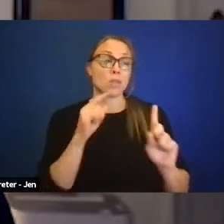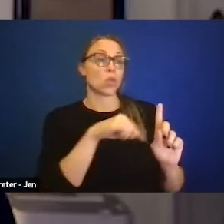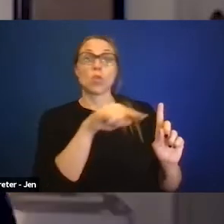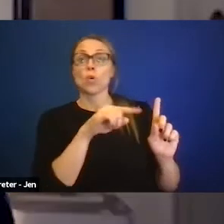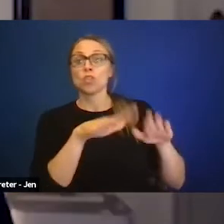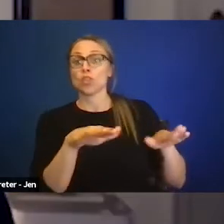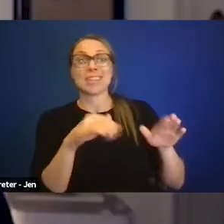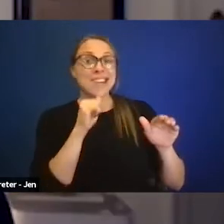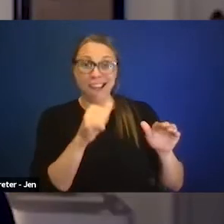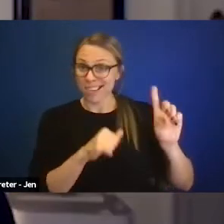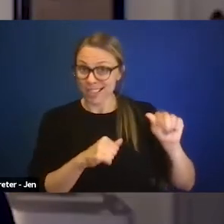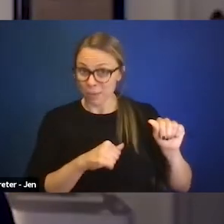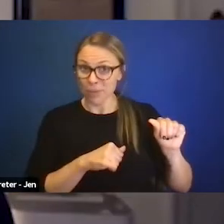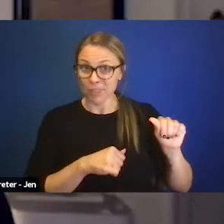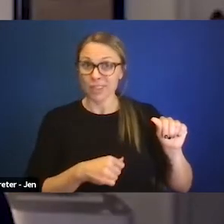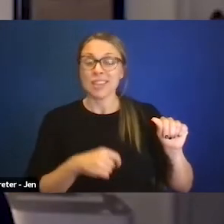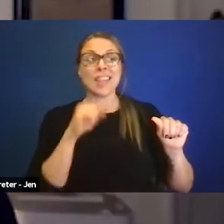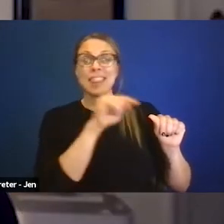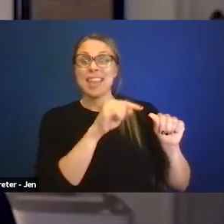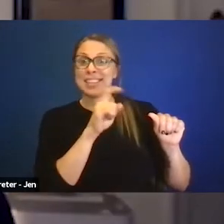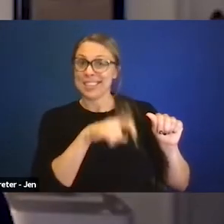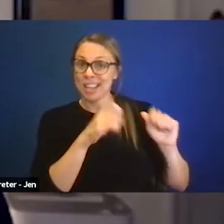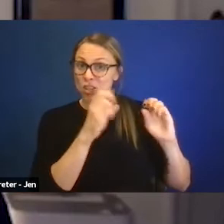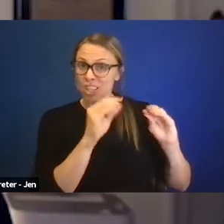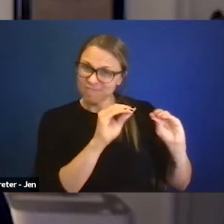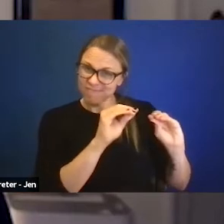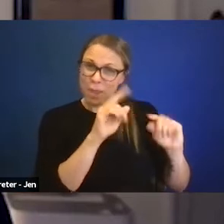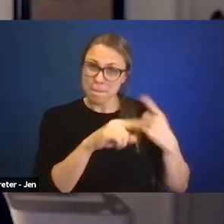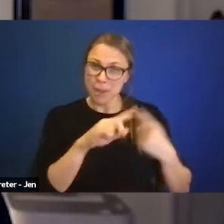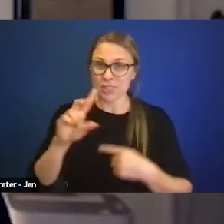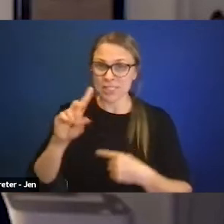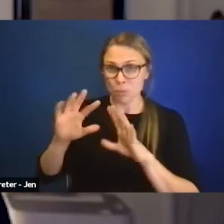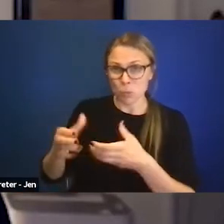who may also be needing education. But I think if we're in an environment